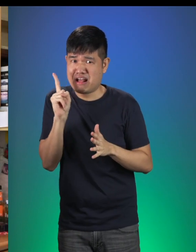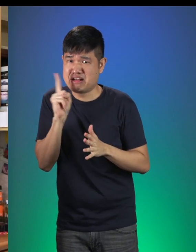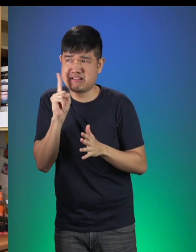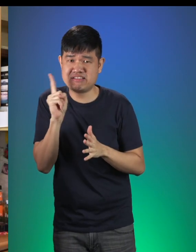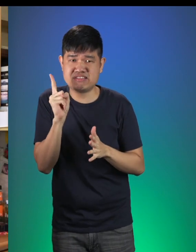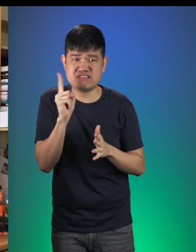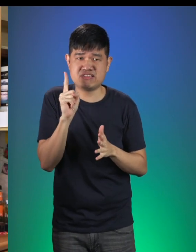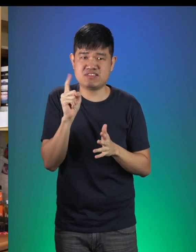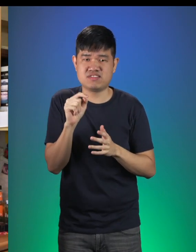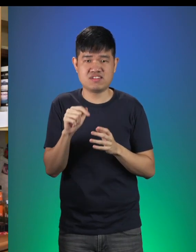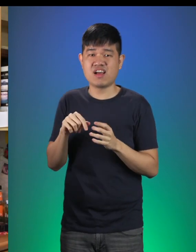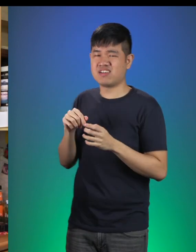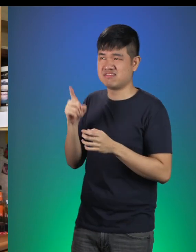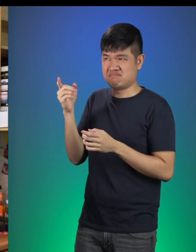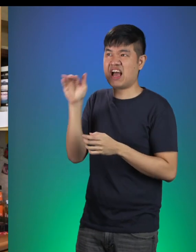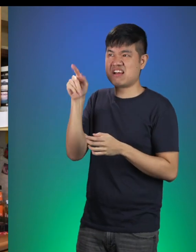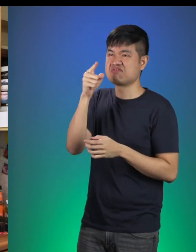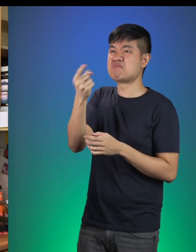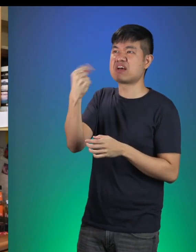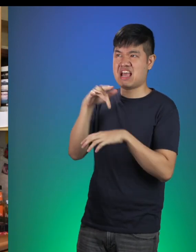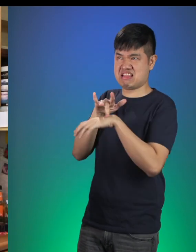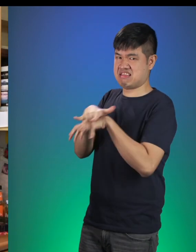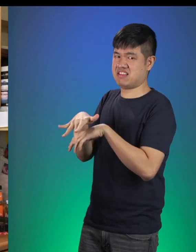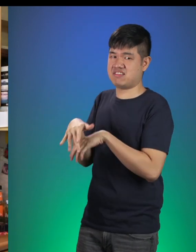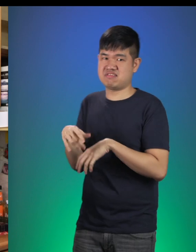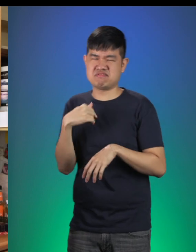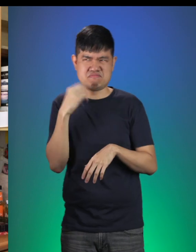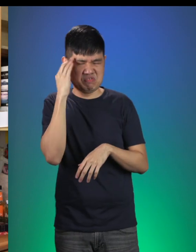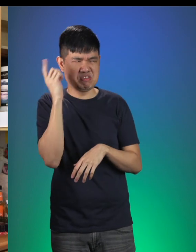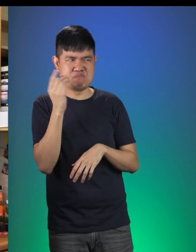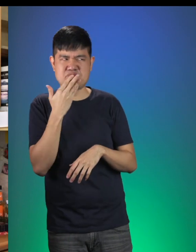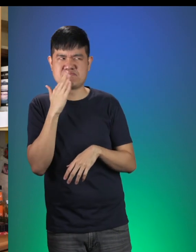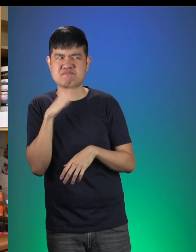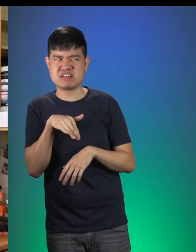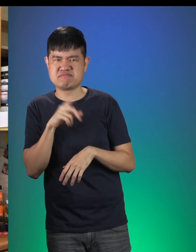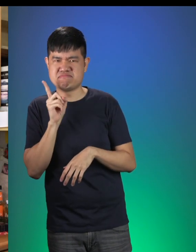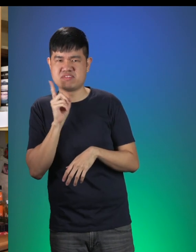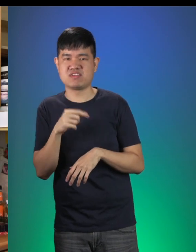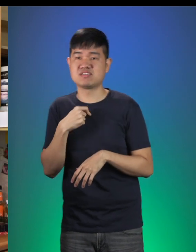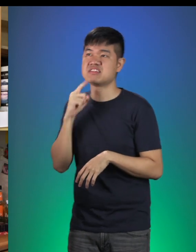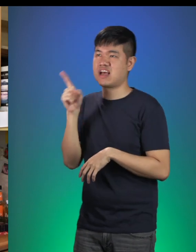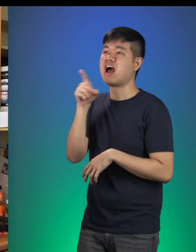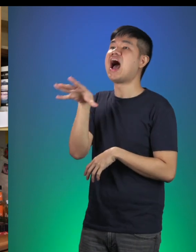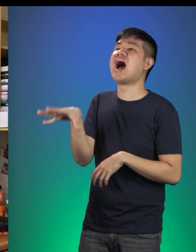Gretel: He asked us if you had come earlier. Hansel: But we knew he was up to no good. Gretel: So we told him you had already left.